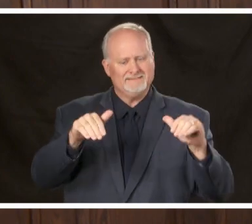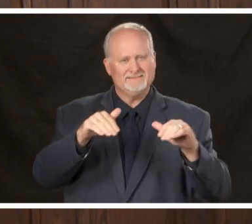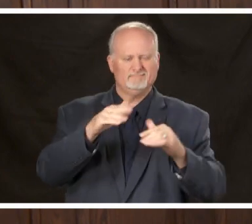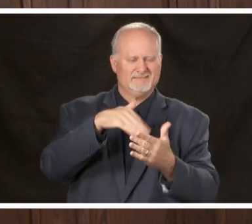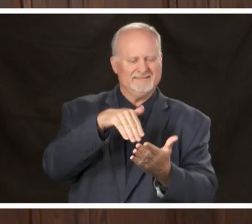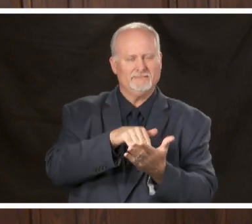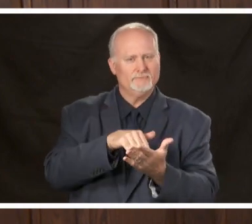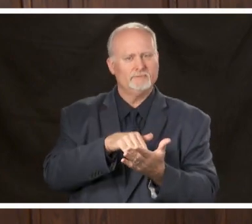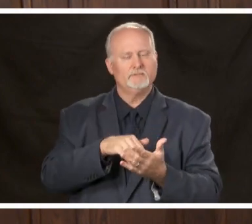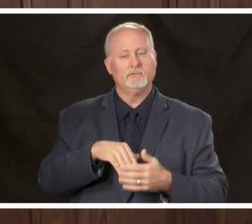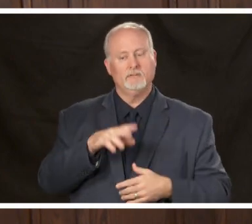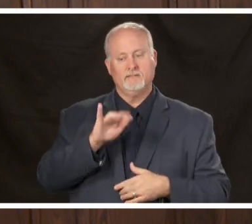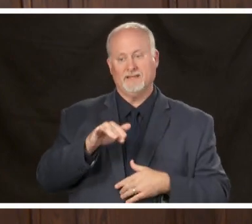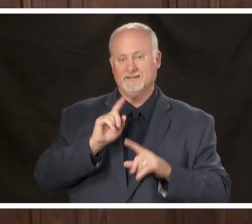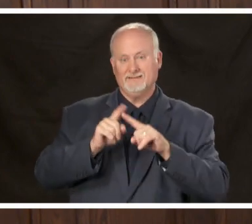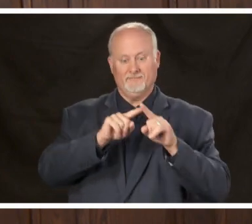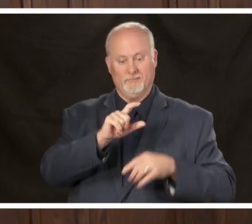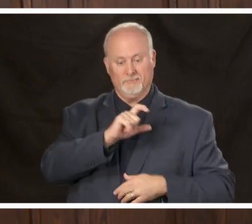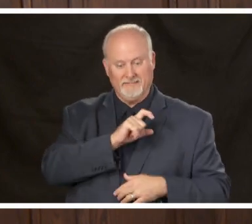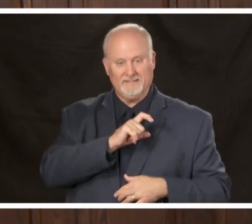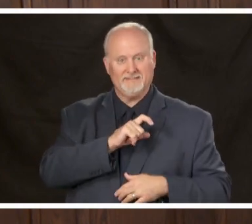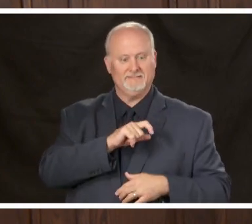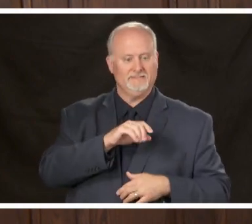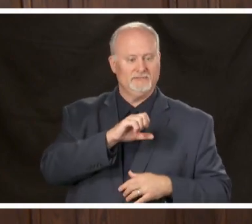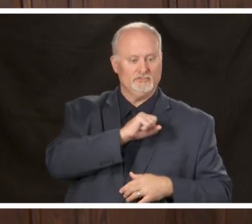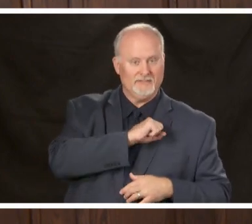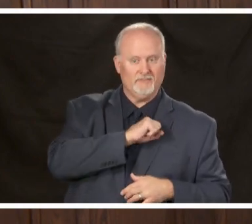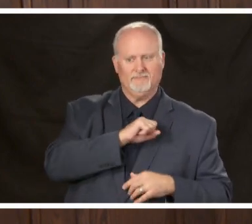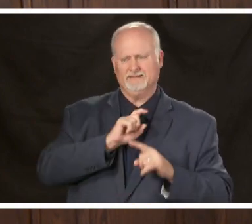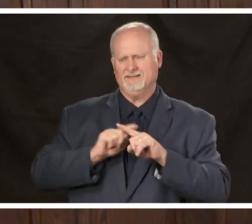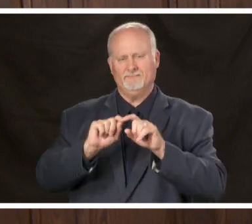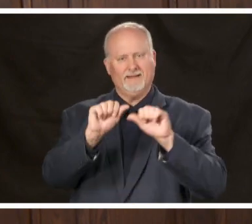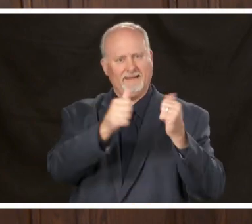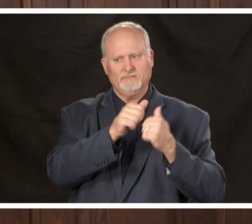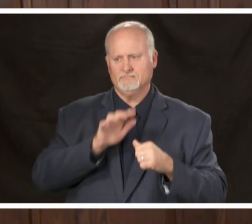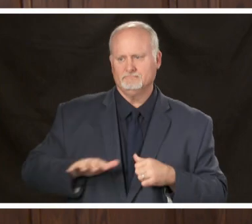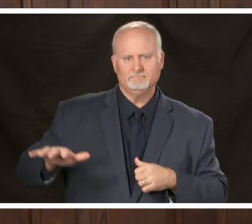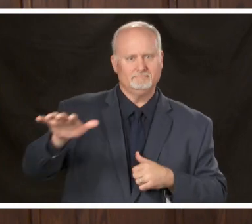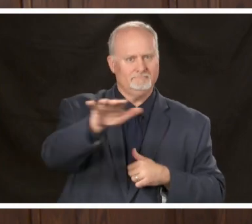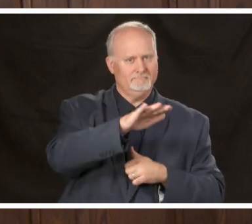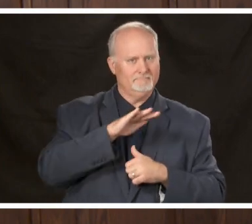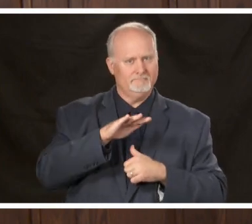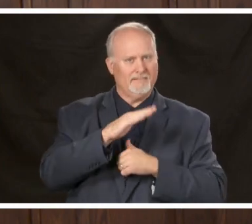information officers together from many agencies across the county to ensure